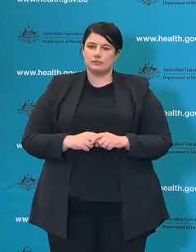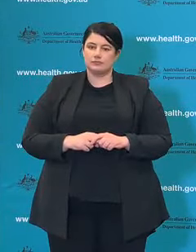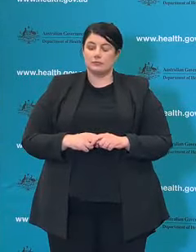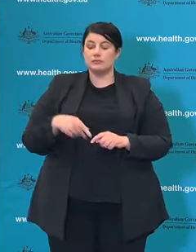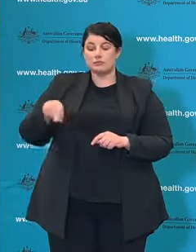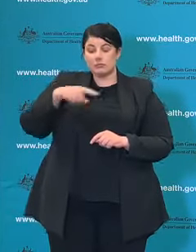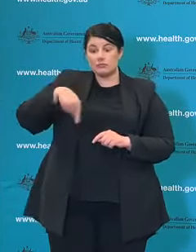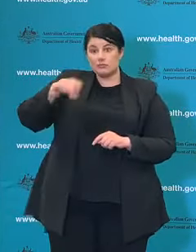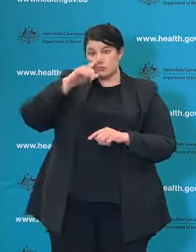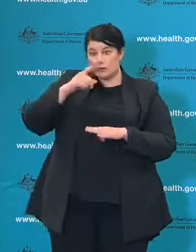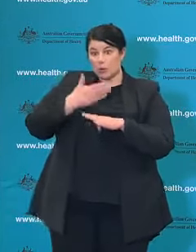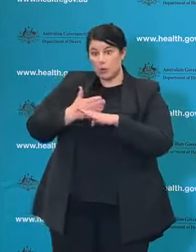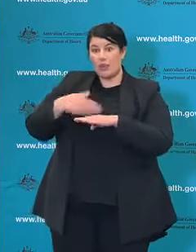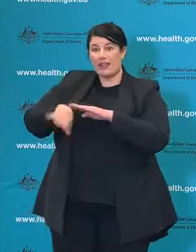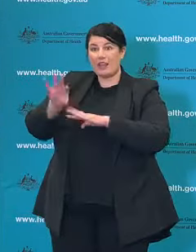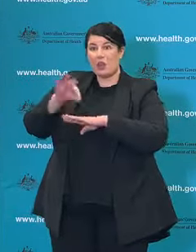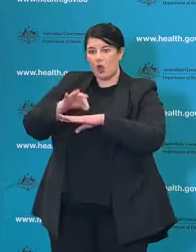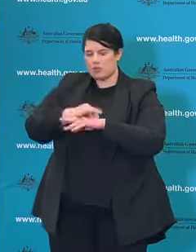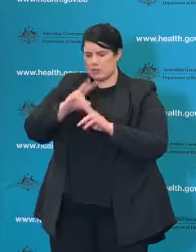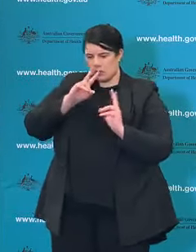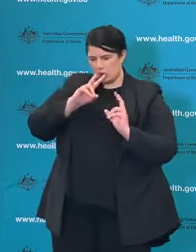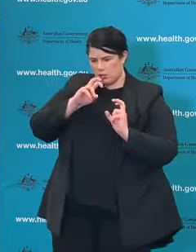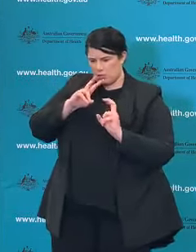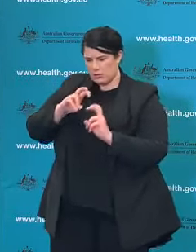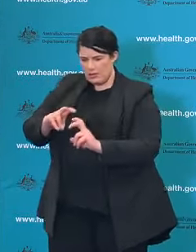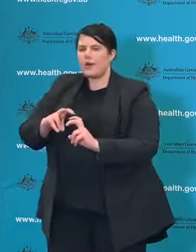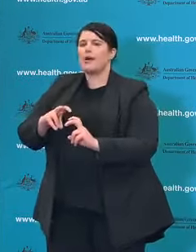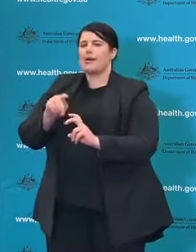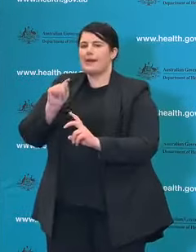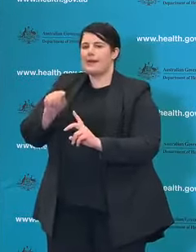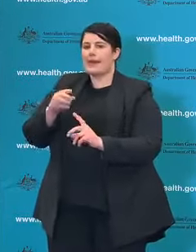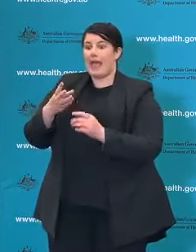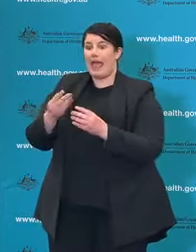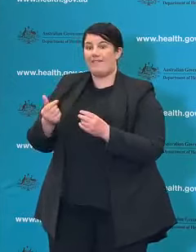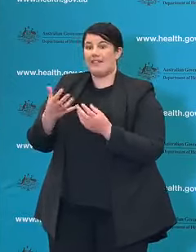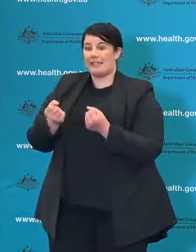disease physicians who had investigated certain transmission events certain